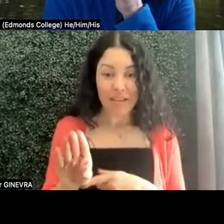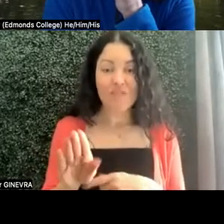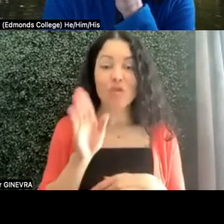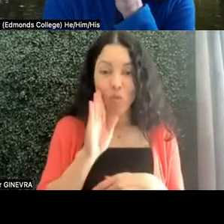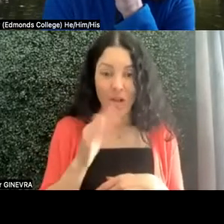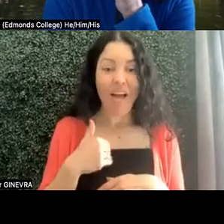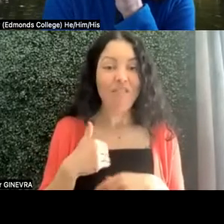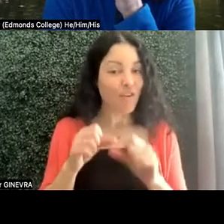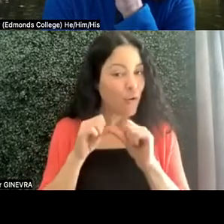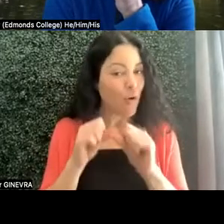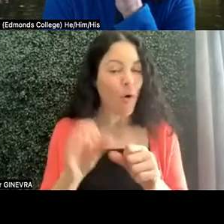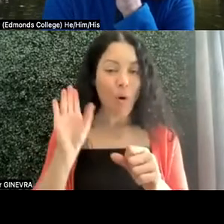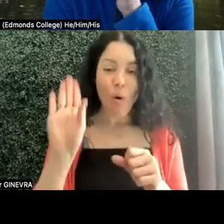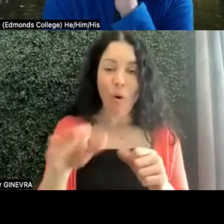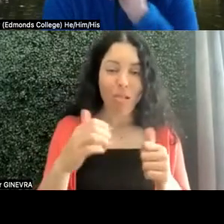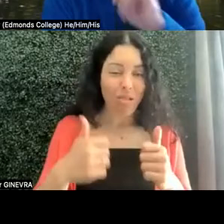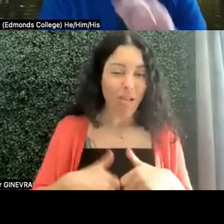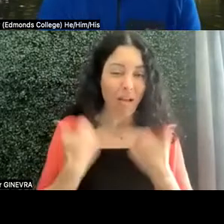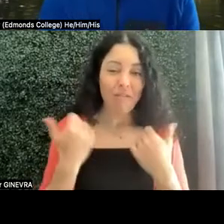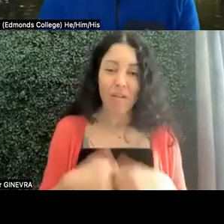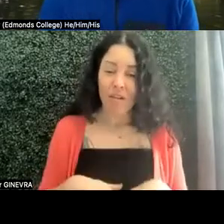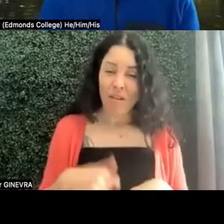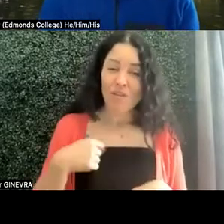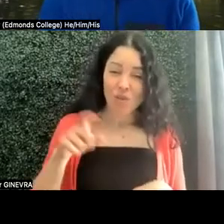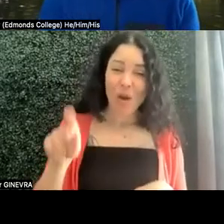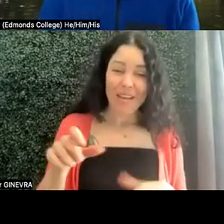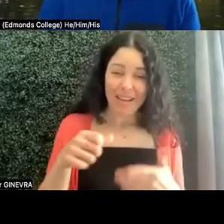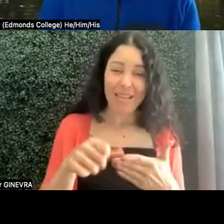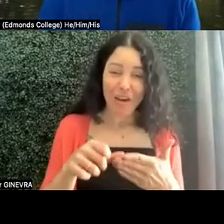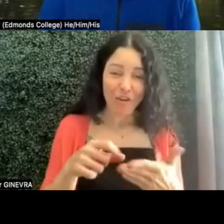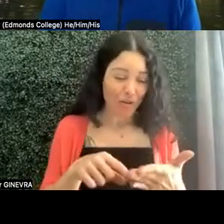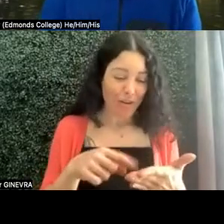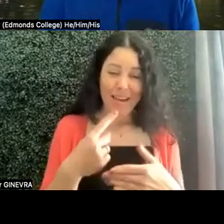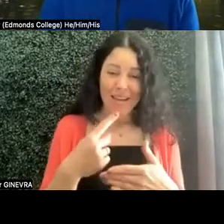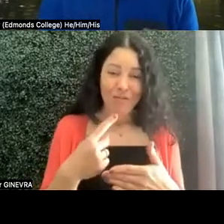So do I need a letter saying-- dated two days ago that says you have